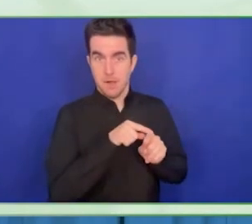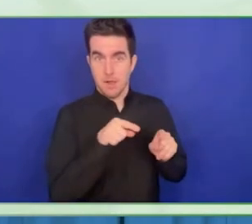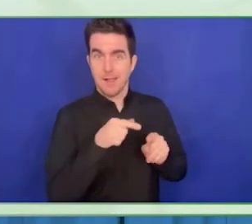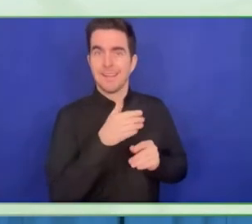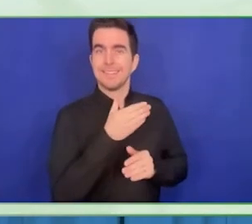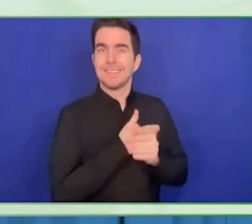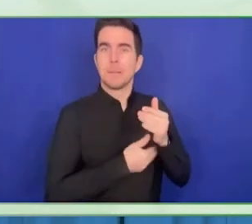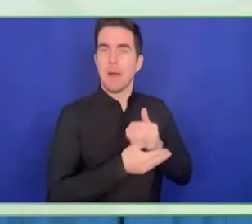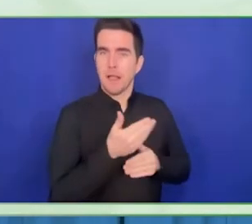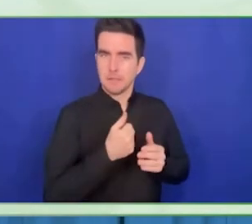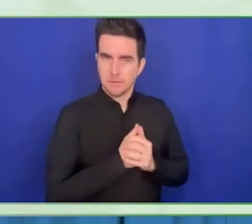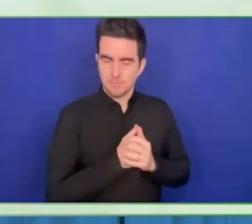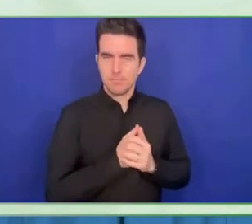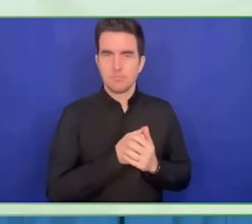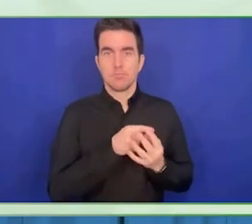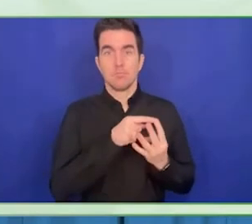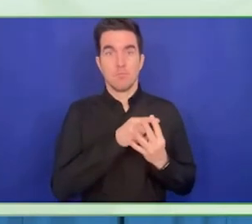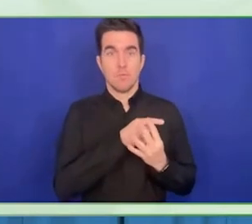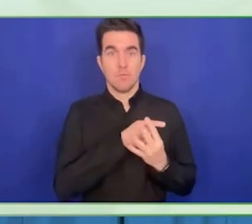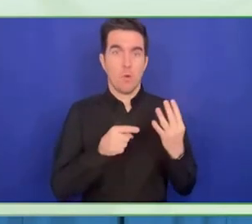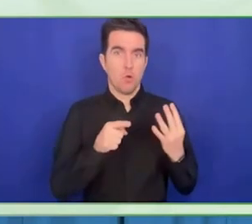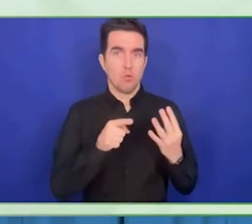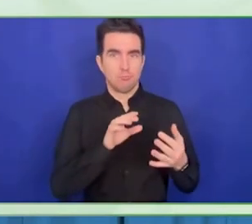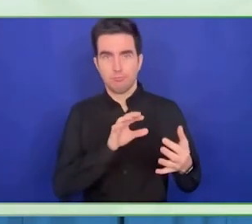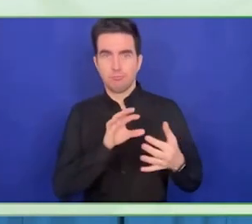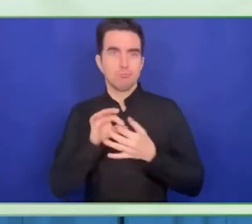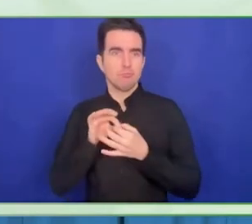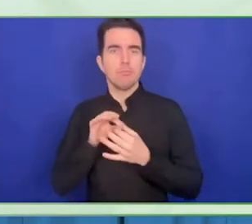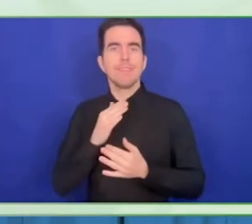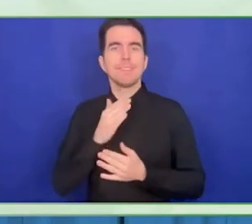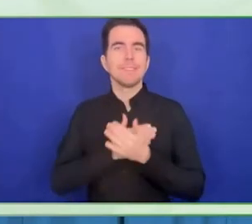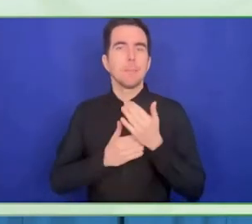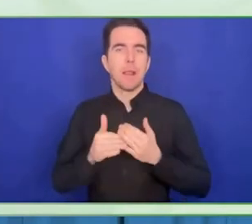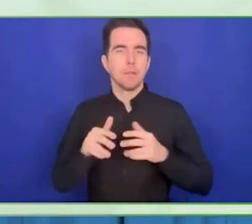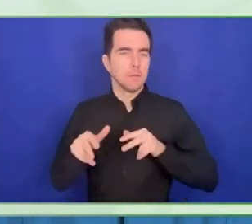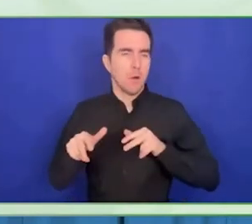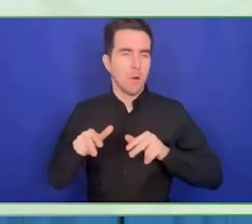This is about a project which received our program.